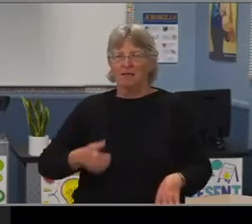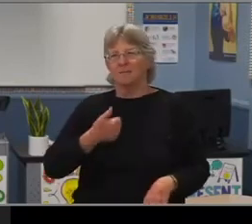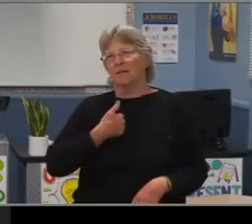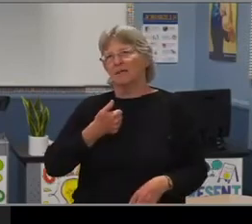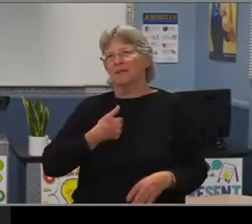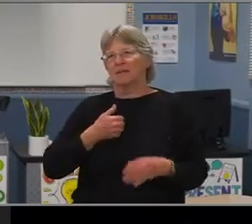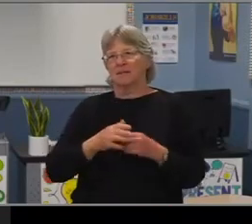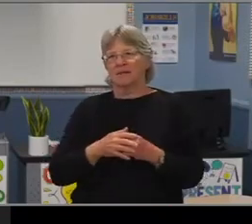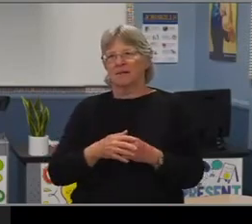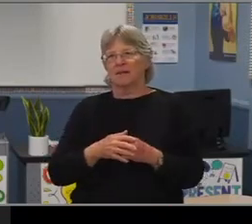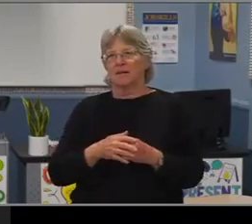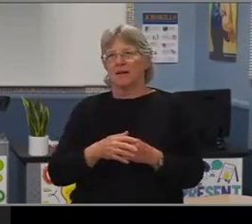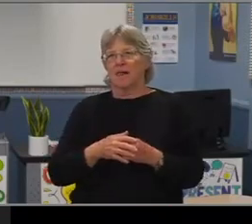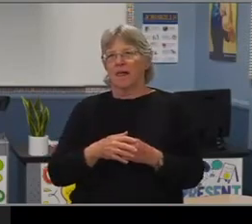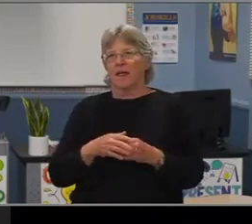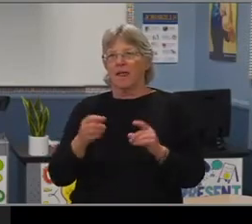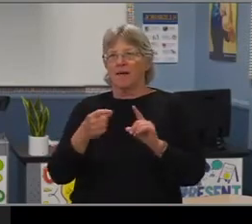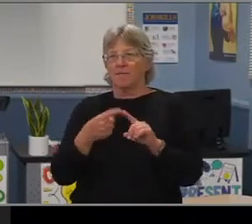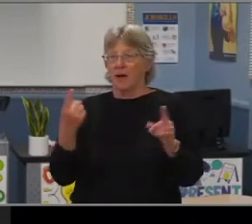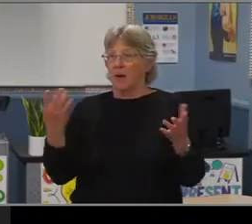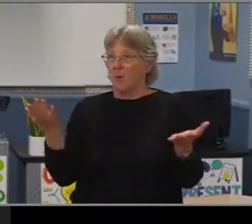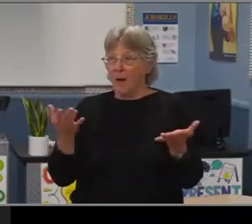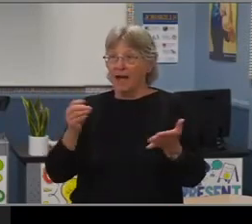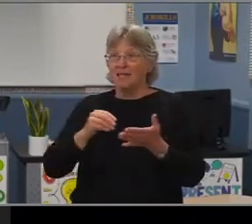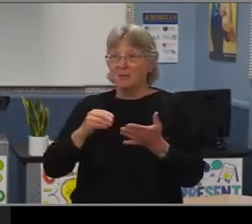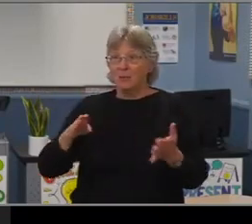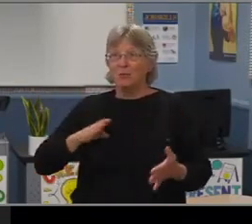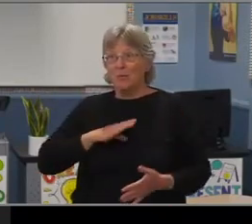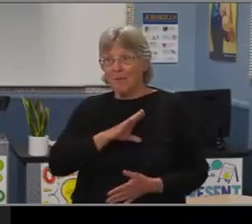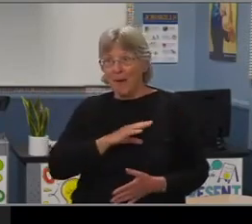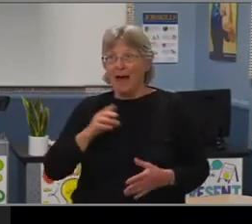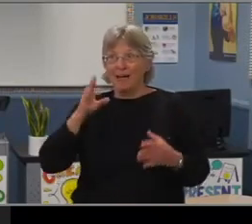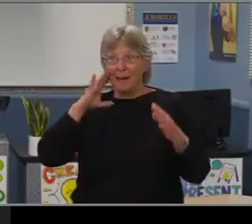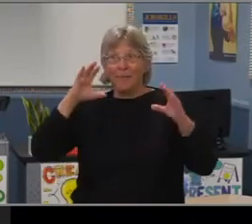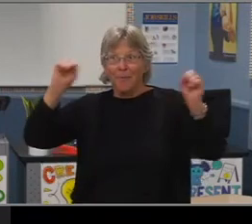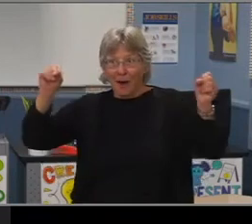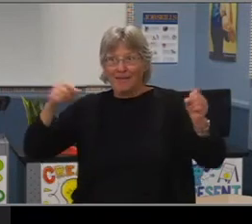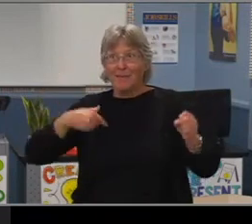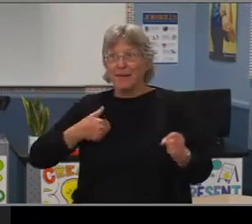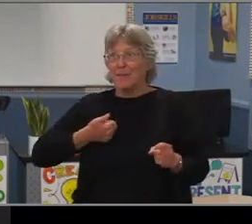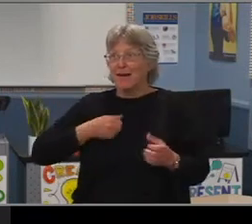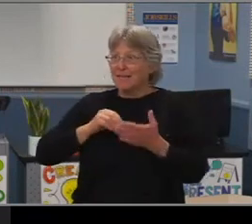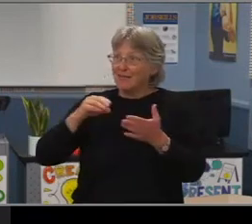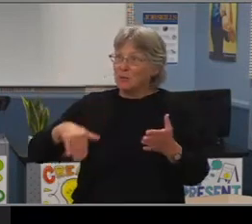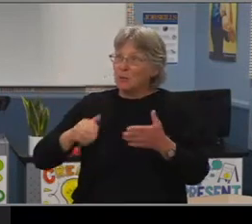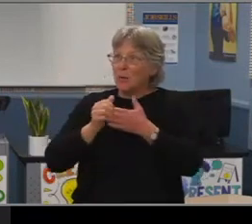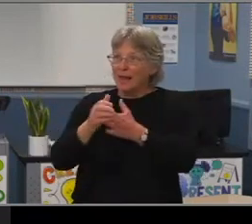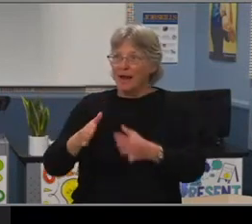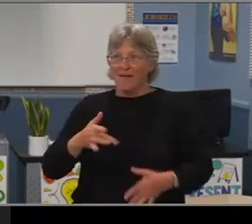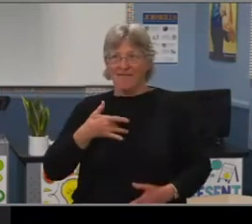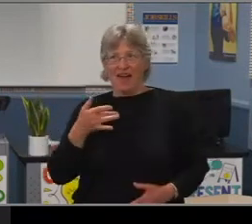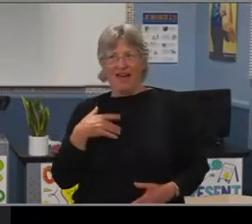And this is coming from the student body president, a student leader, so if I was so lost at the start, imagine the students